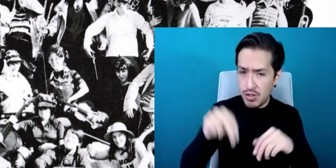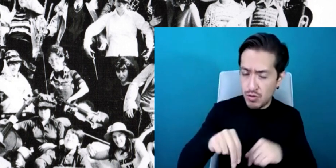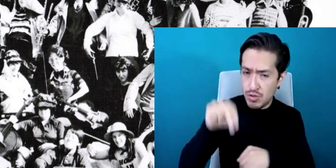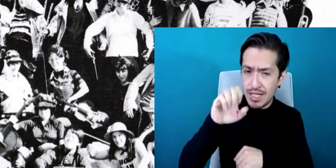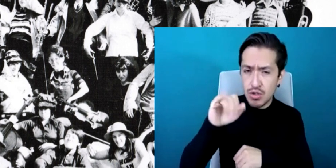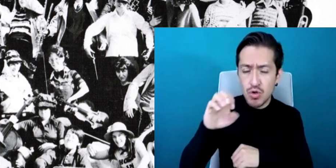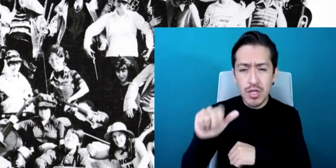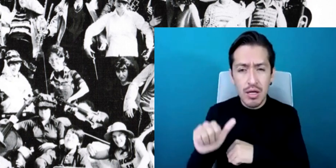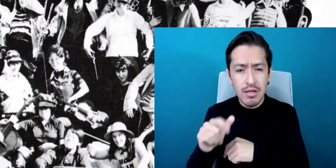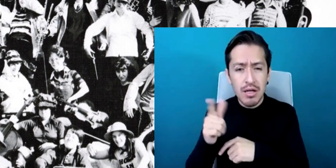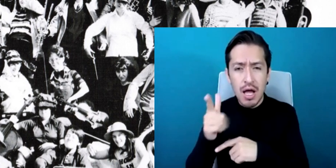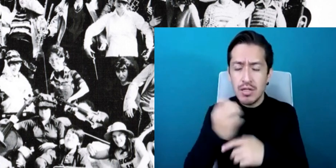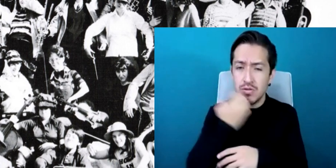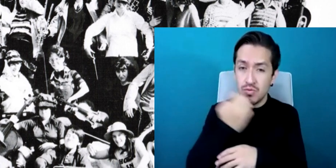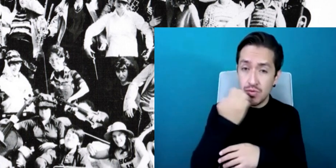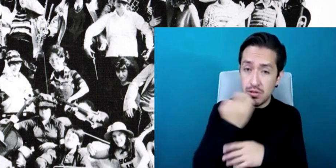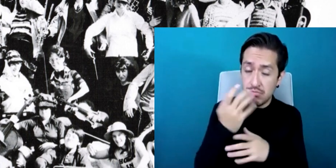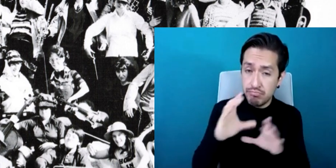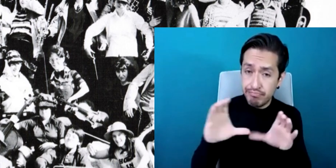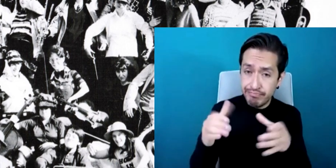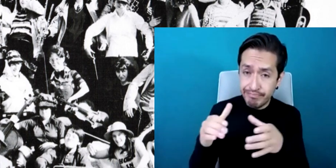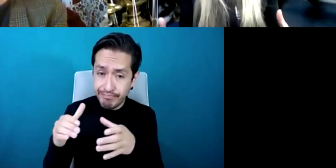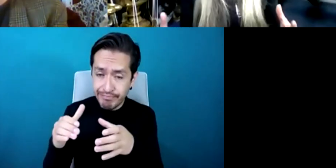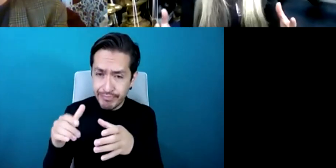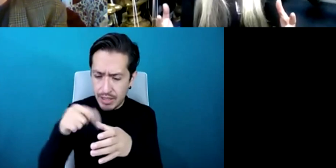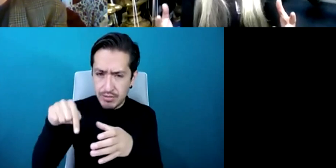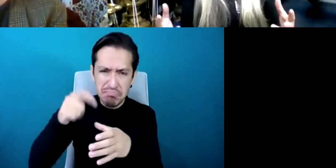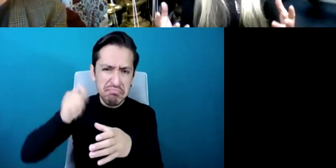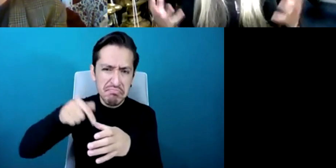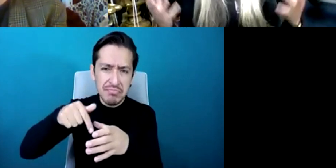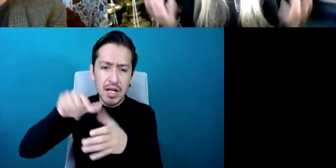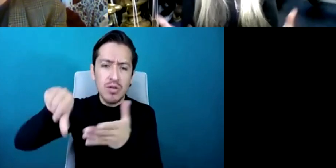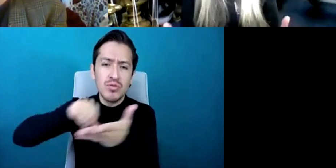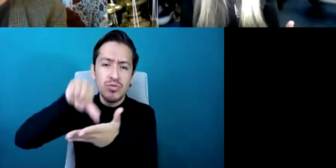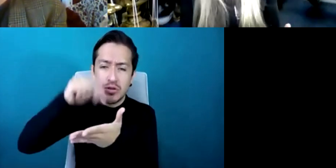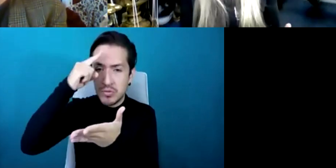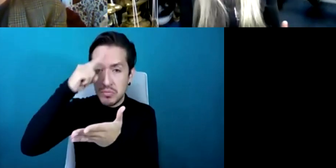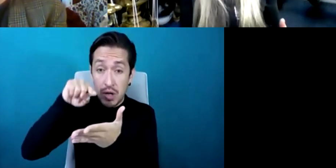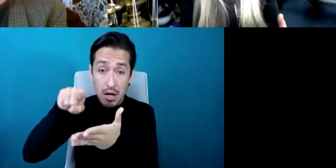this was a center for the community so during the day it was a school for young people